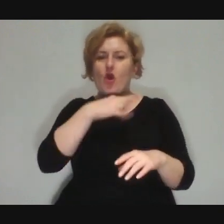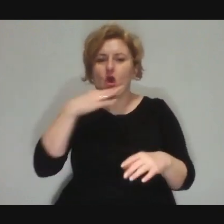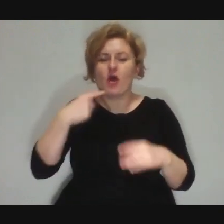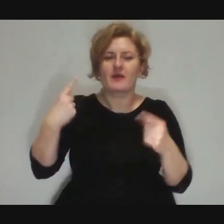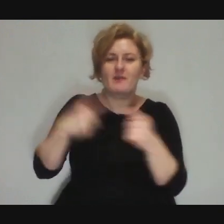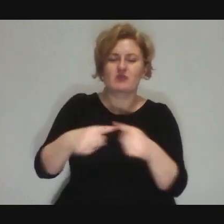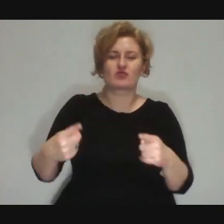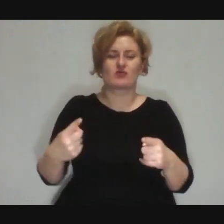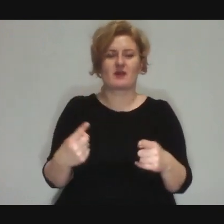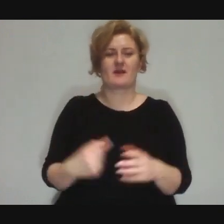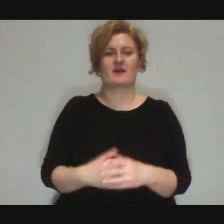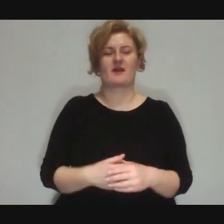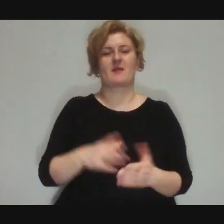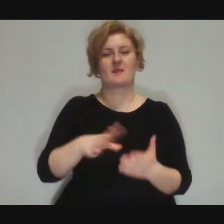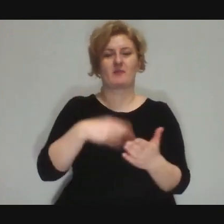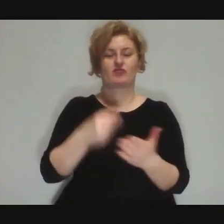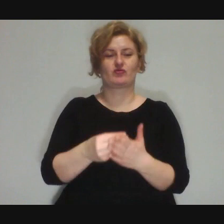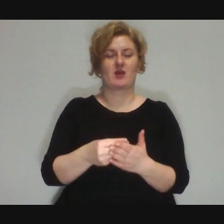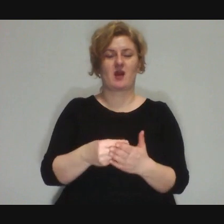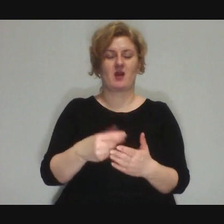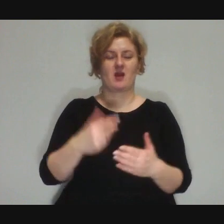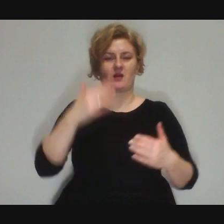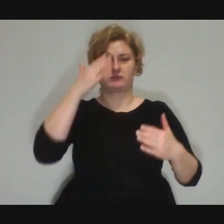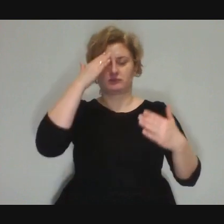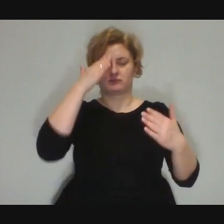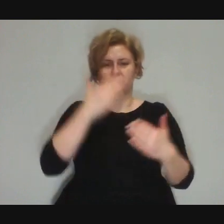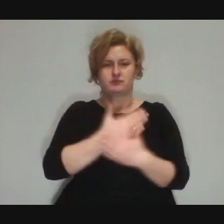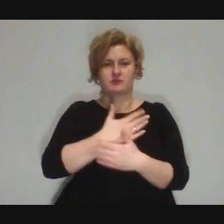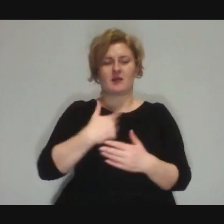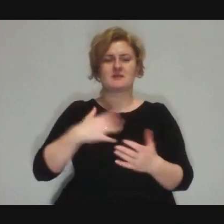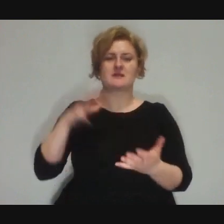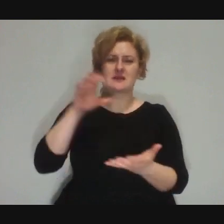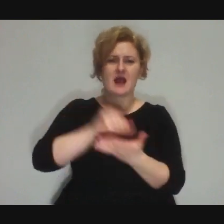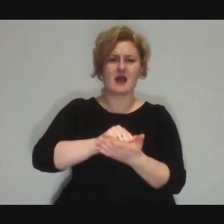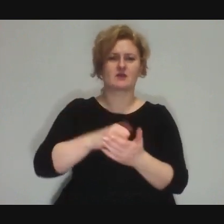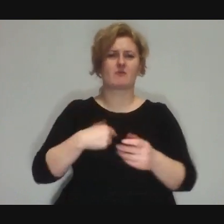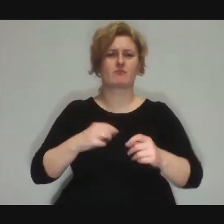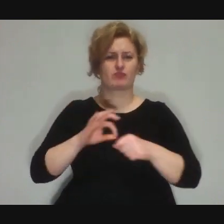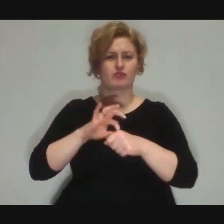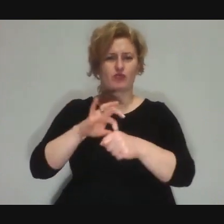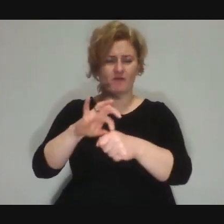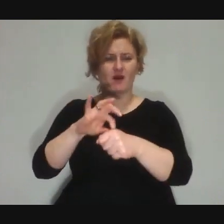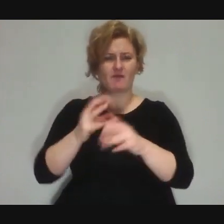but you don't expect that during the workshop someone will kick someone,